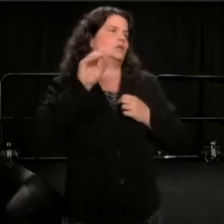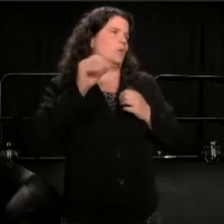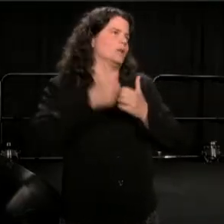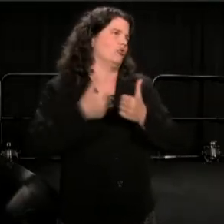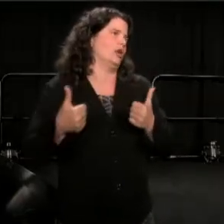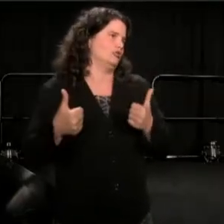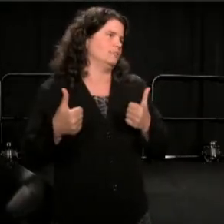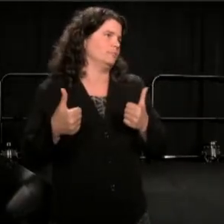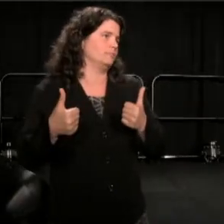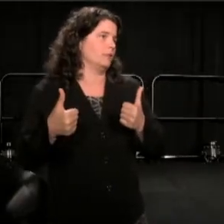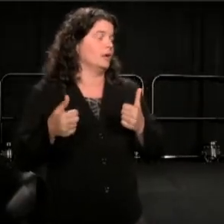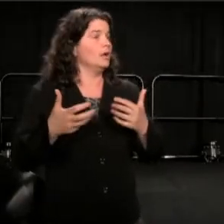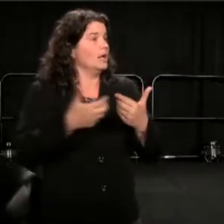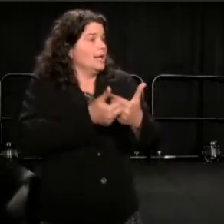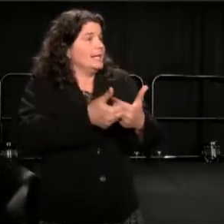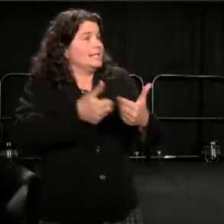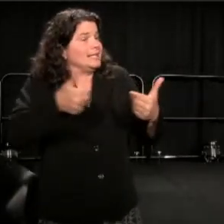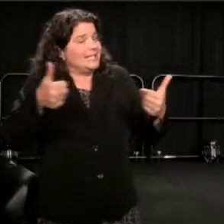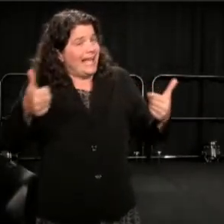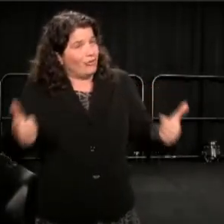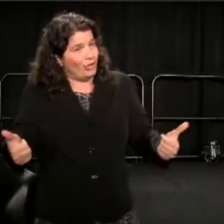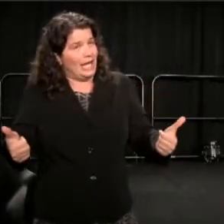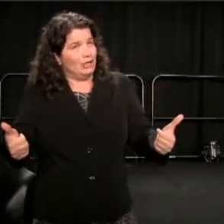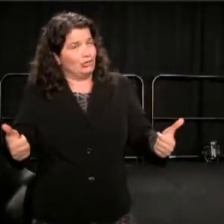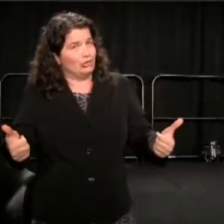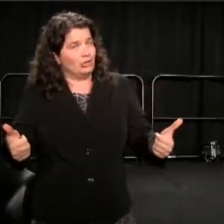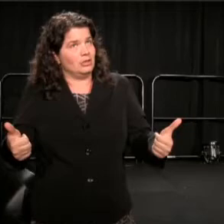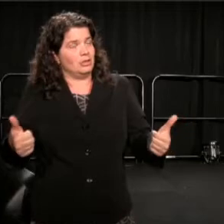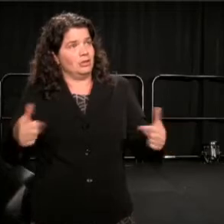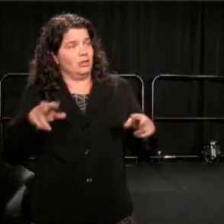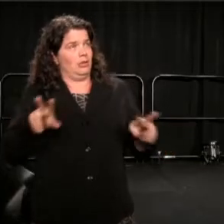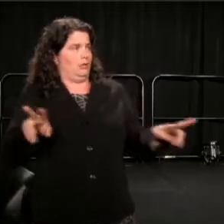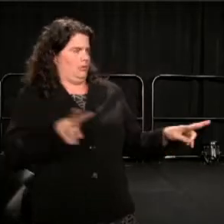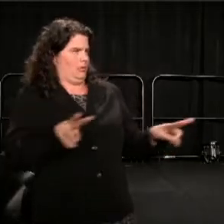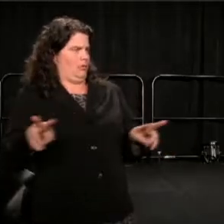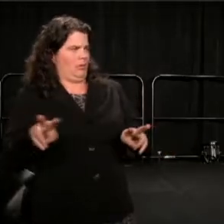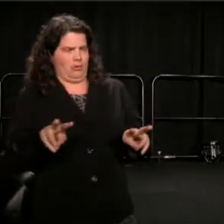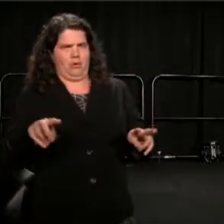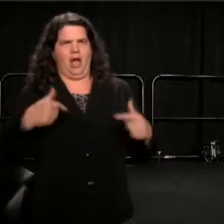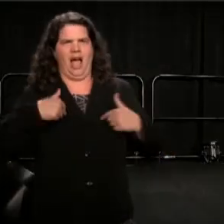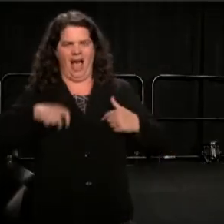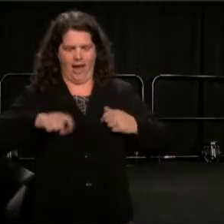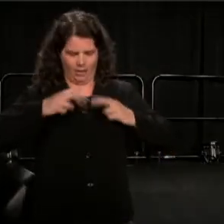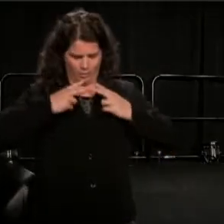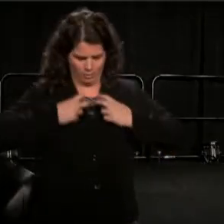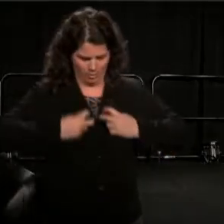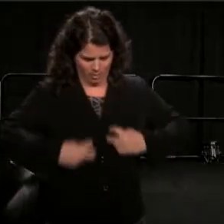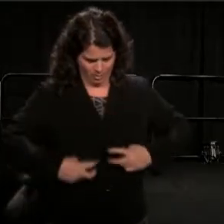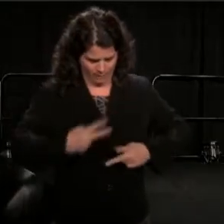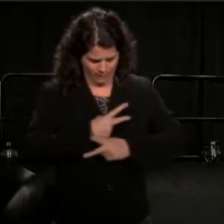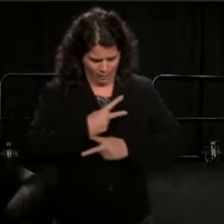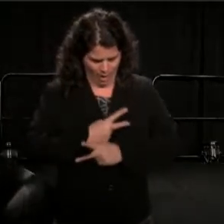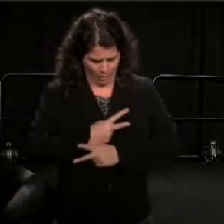the degree to which survival required me to lose my own empathic imagination.